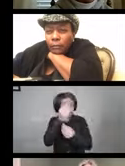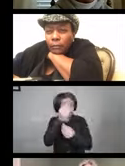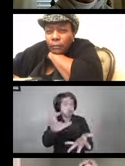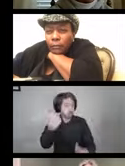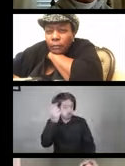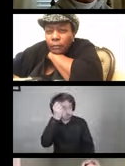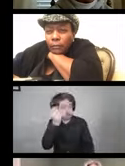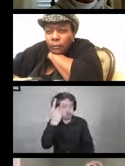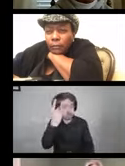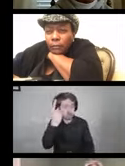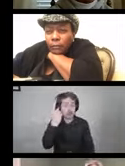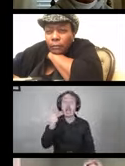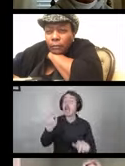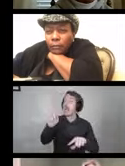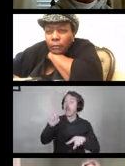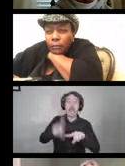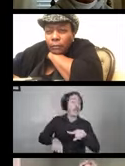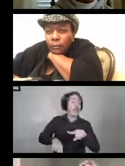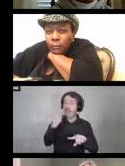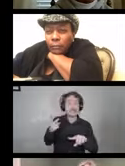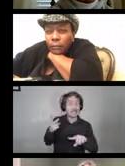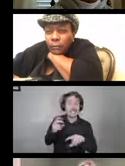are things that we cannot see would be the viruses—